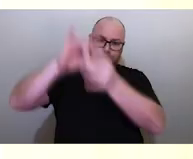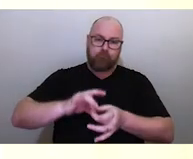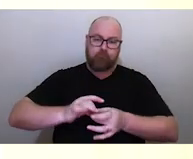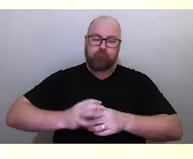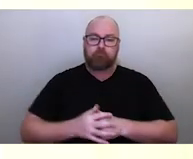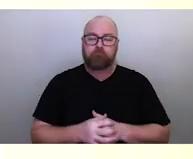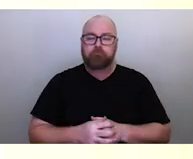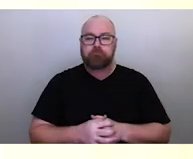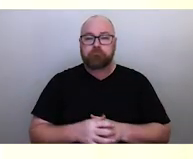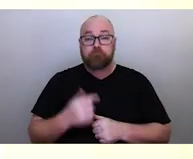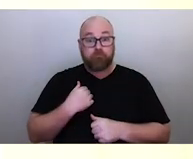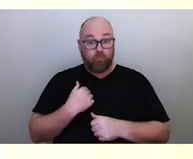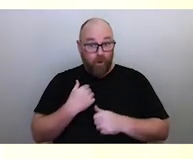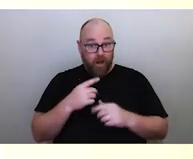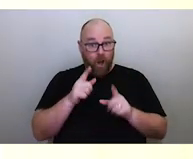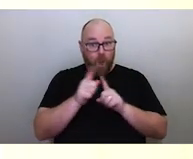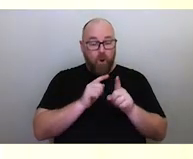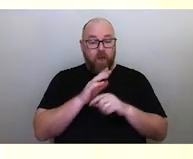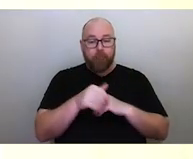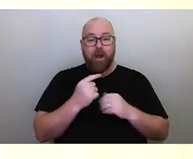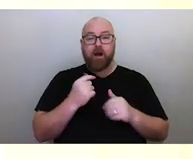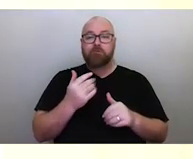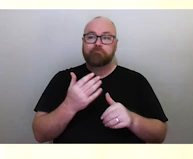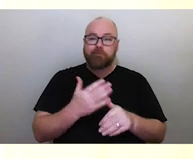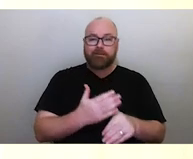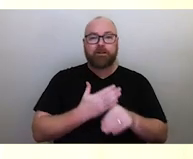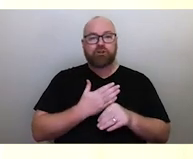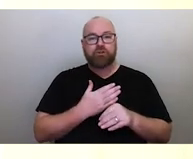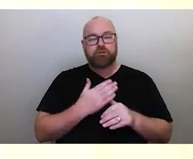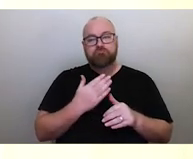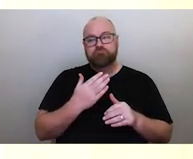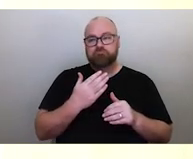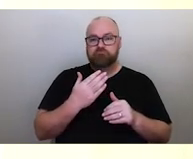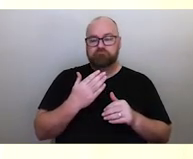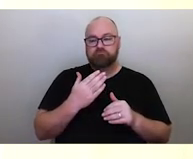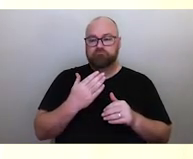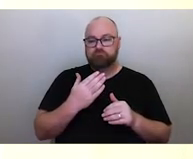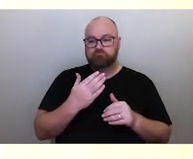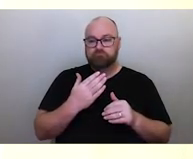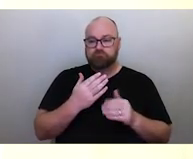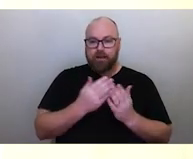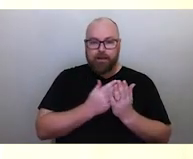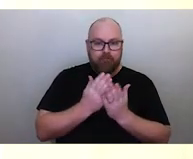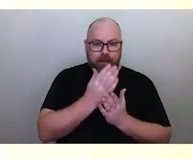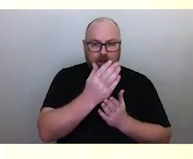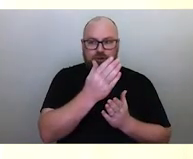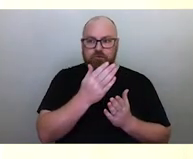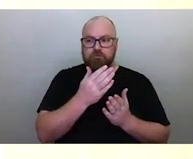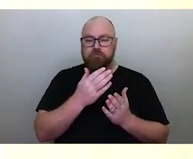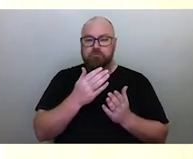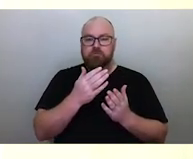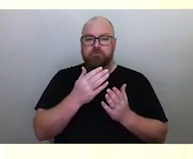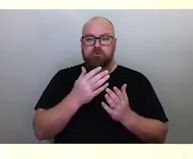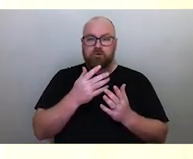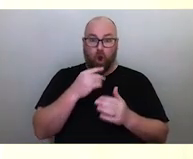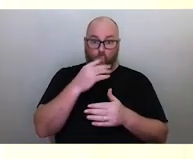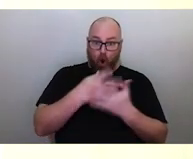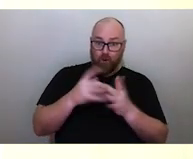When we learn about Indigenous astronomy, or navigation, it's not just about the stars. The stars are a reference point.